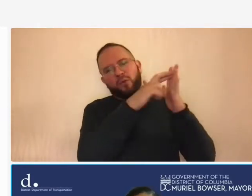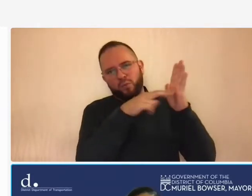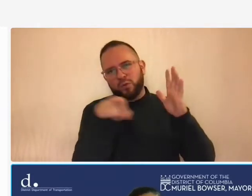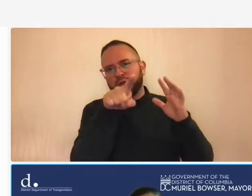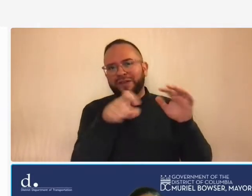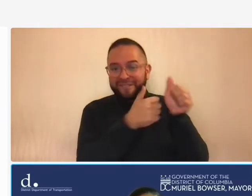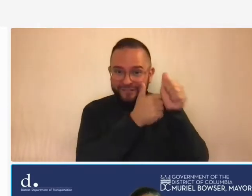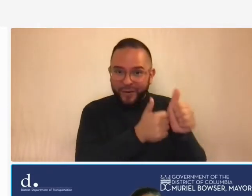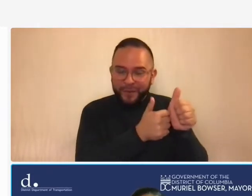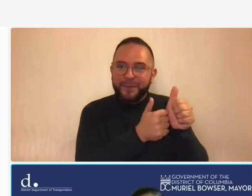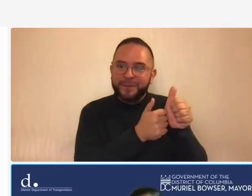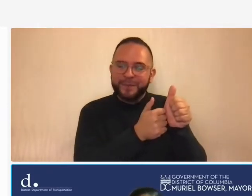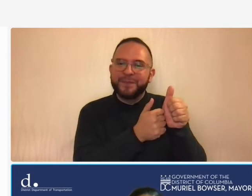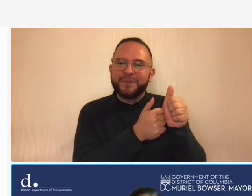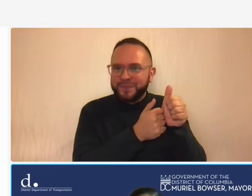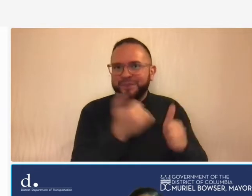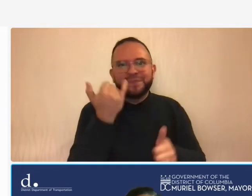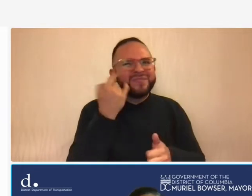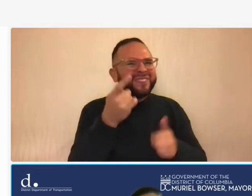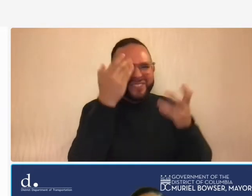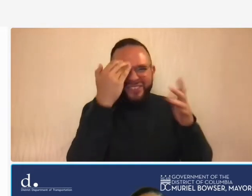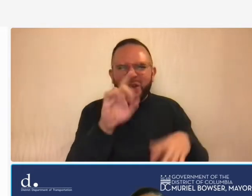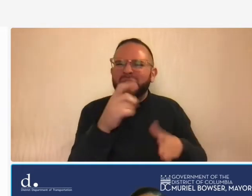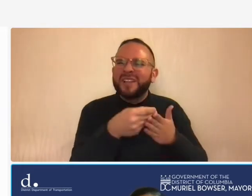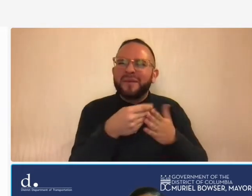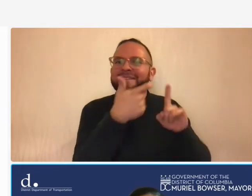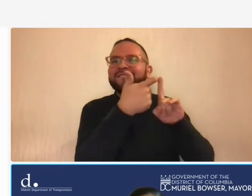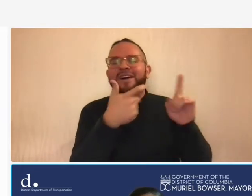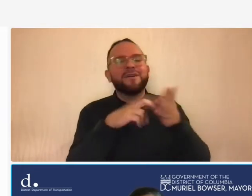so if you don't know where the money is coming from you don't know whose rules you're subject to